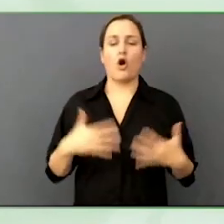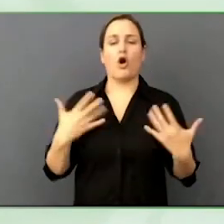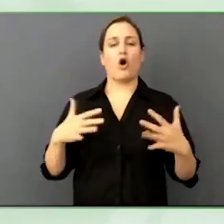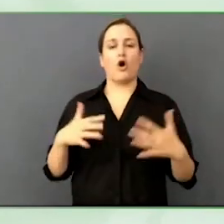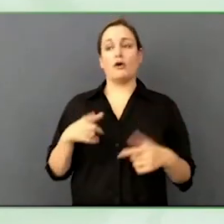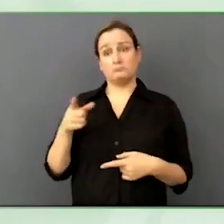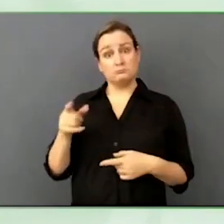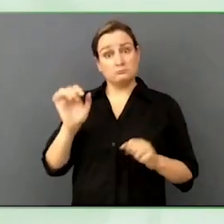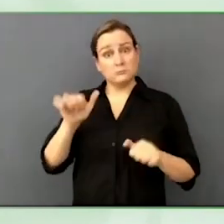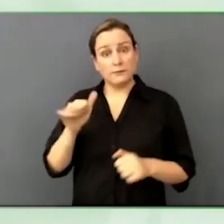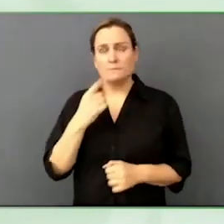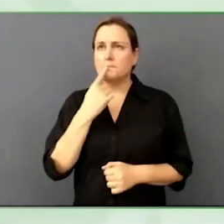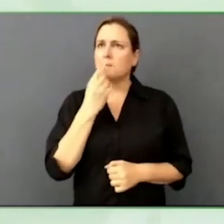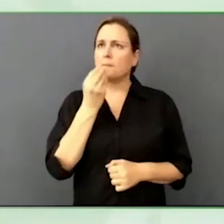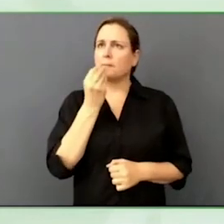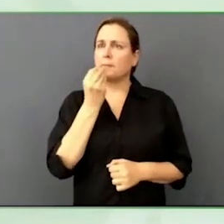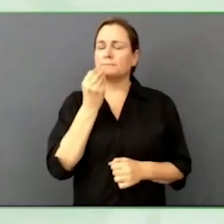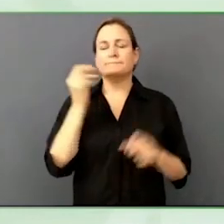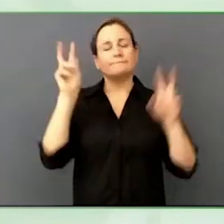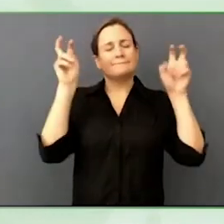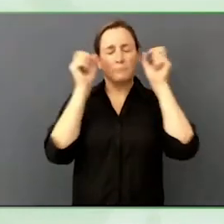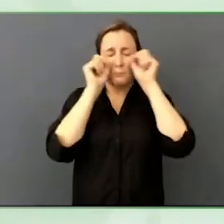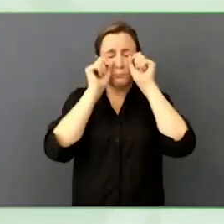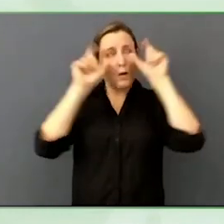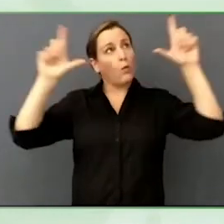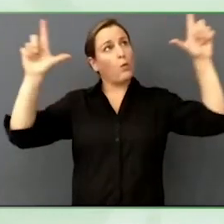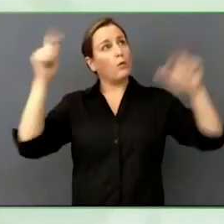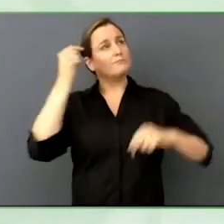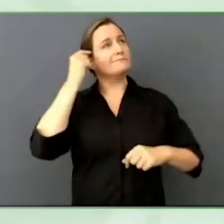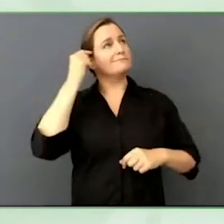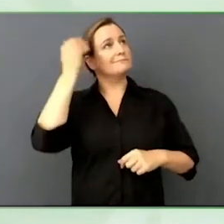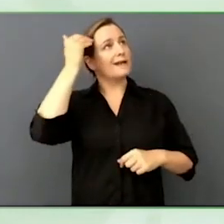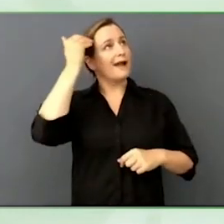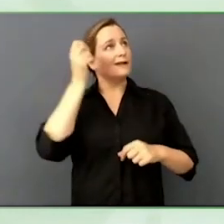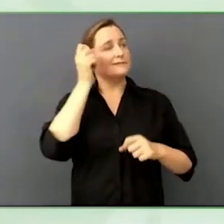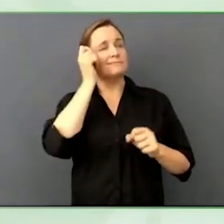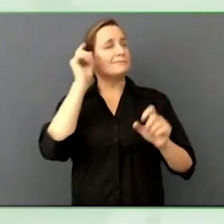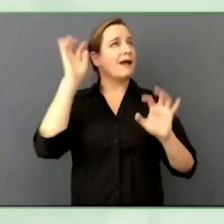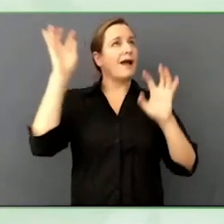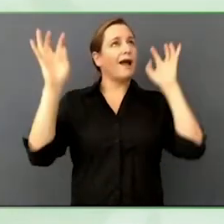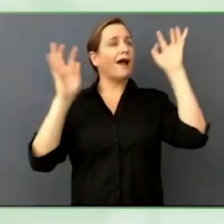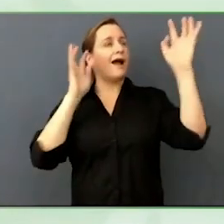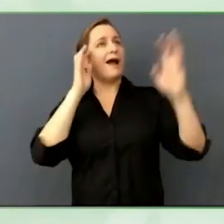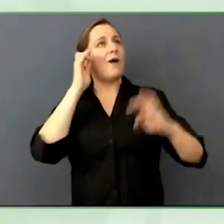is a new innovation. You just have to be creative and think about it and go from the